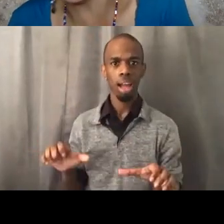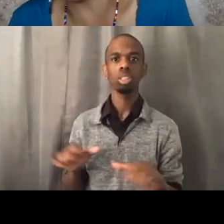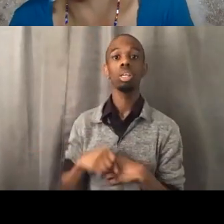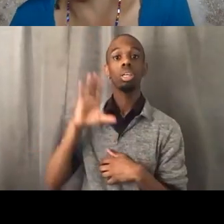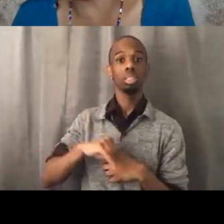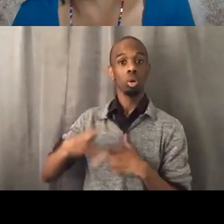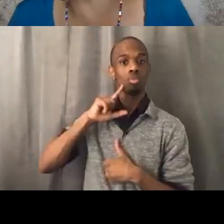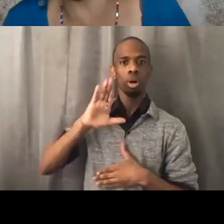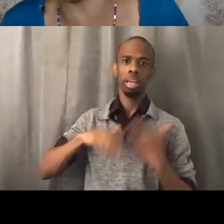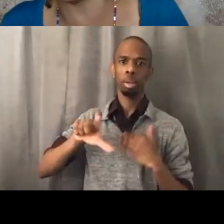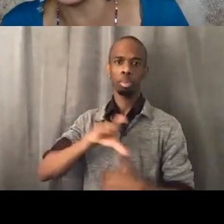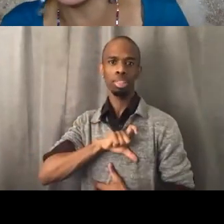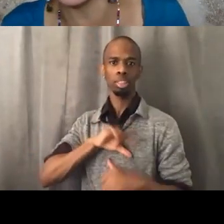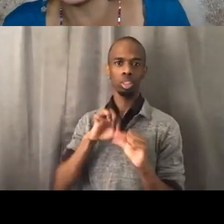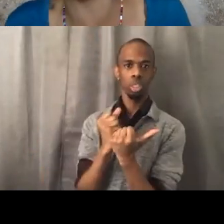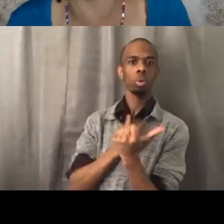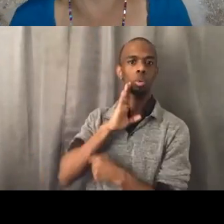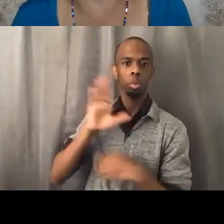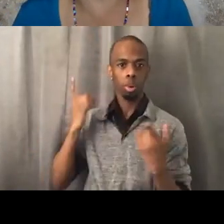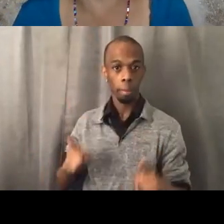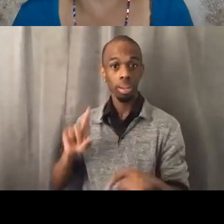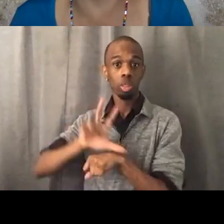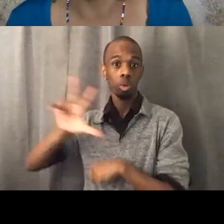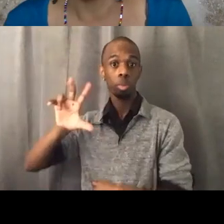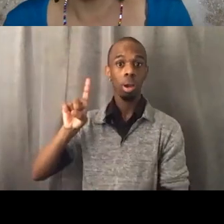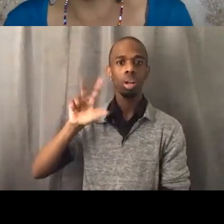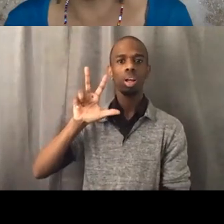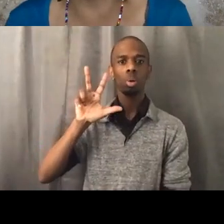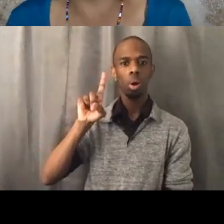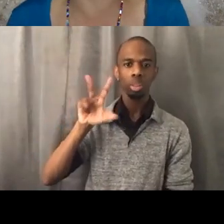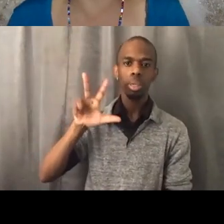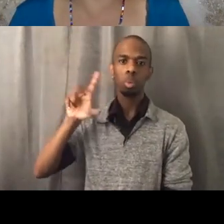at 3:00 PM at 1313 West, 8th street, you can find out more